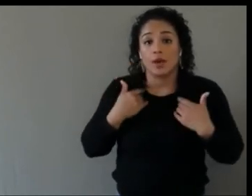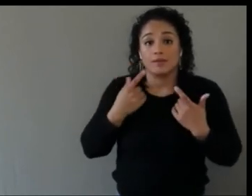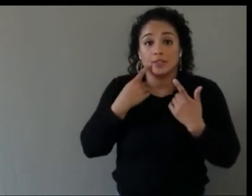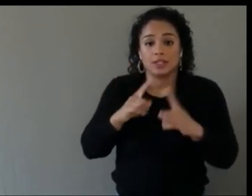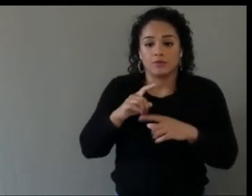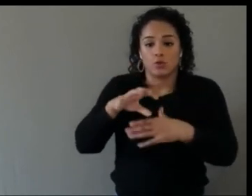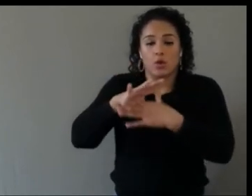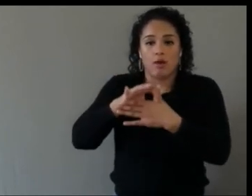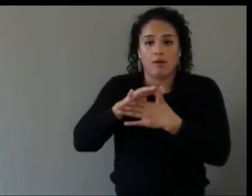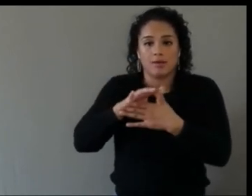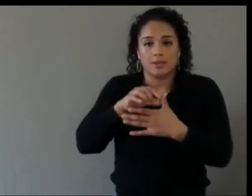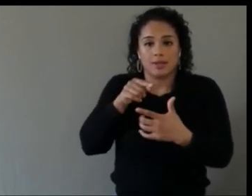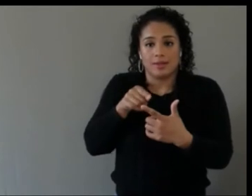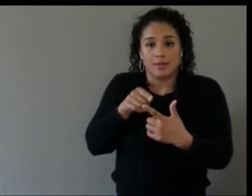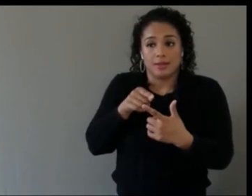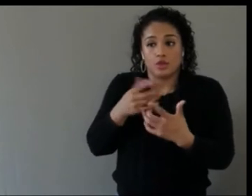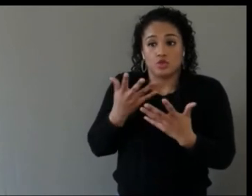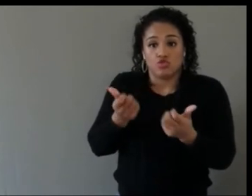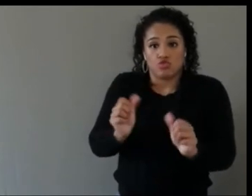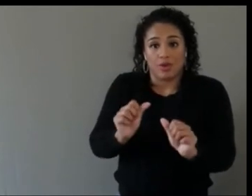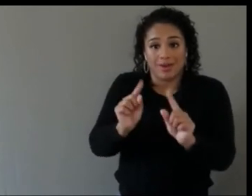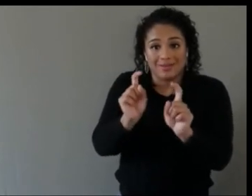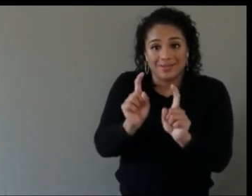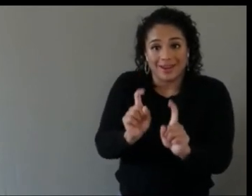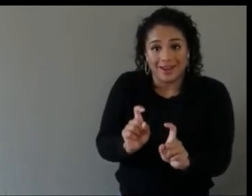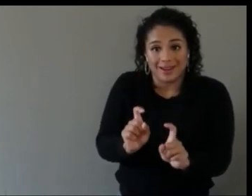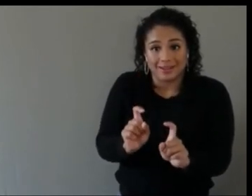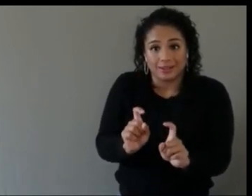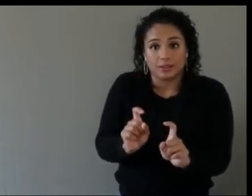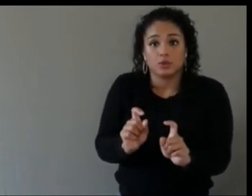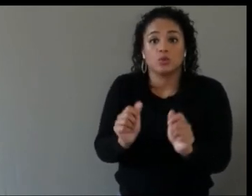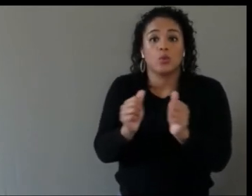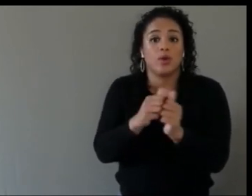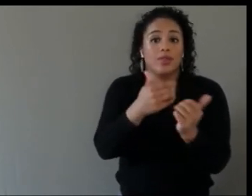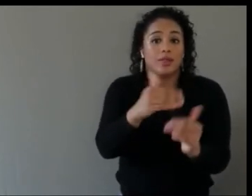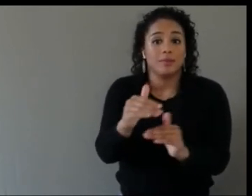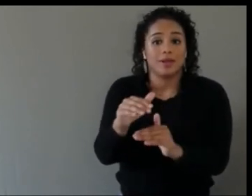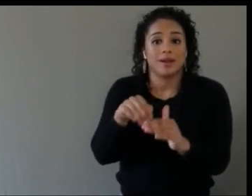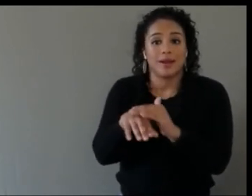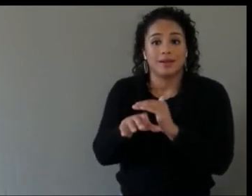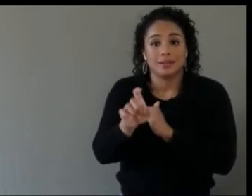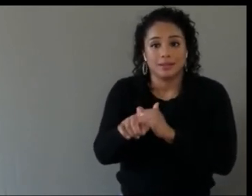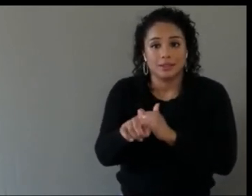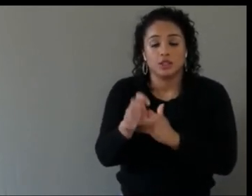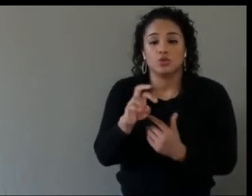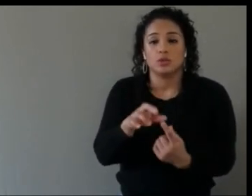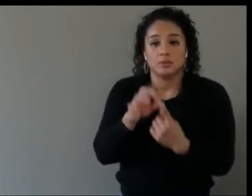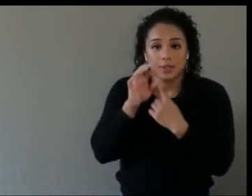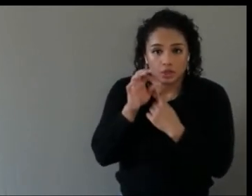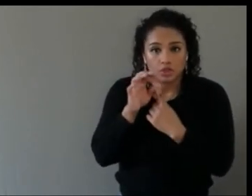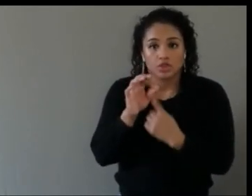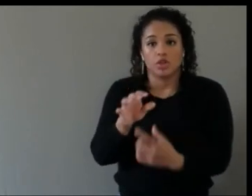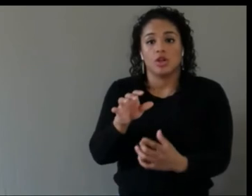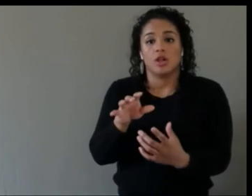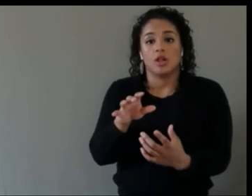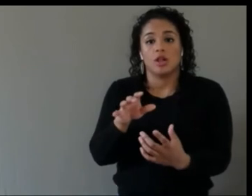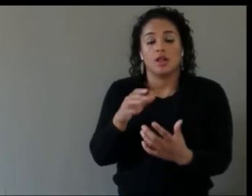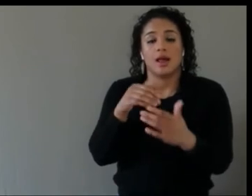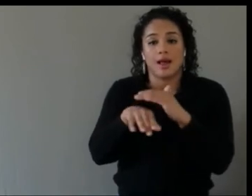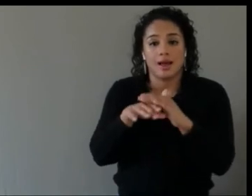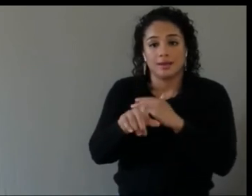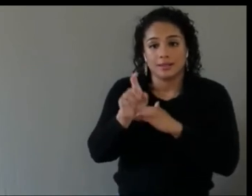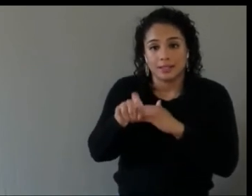to test with someone with various access needs, but they can't set it up individually, and independently, that might again limit who you can